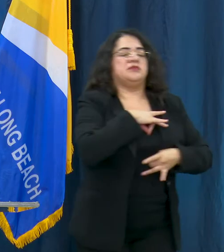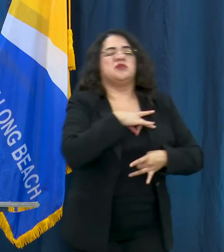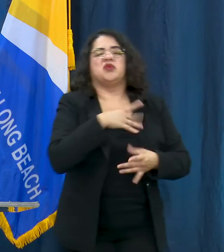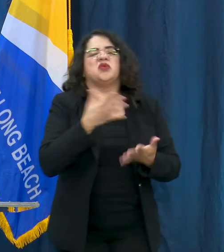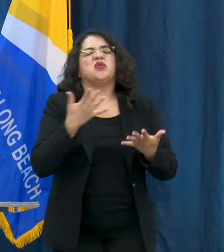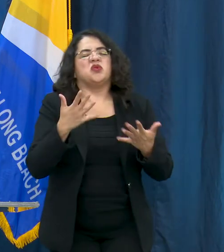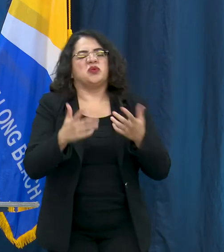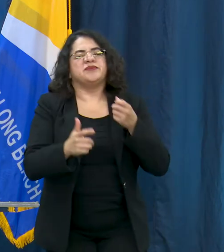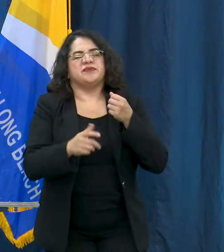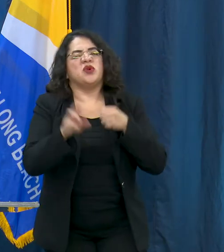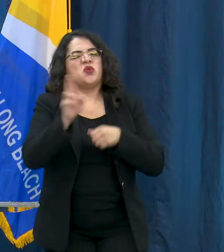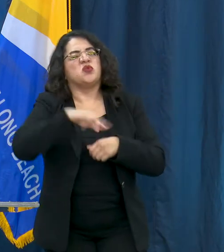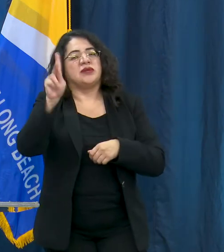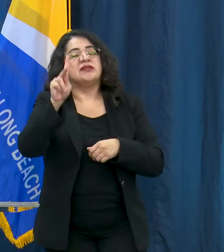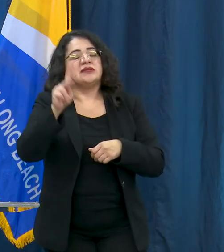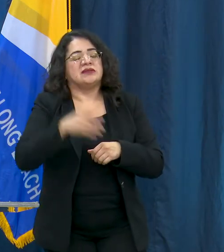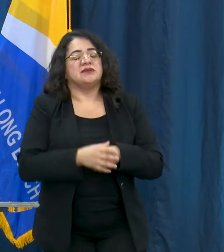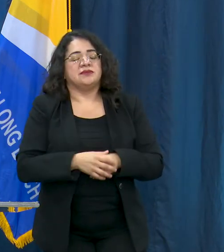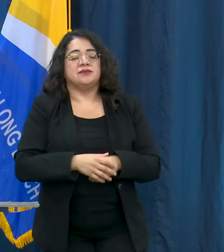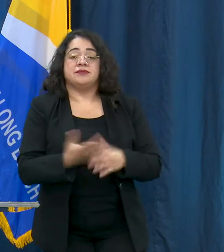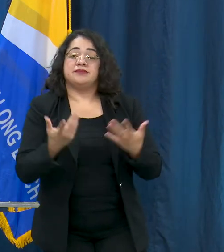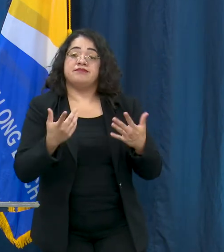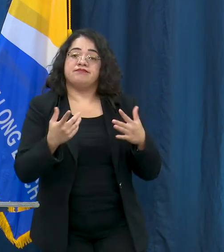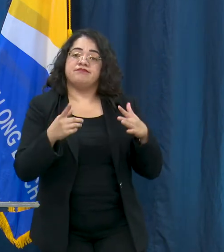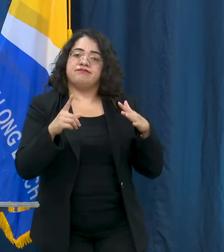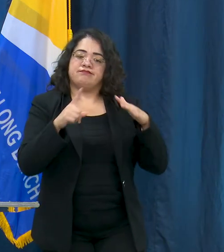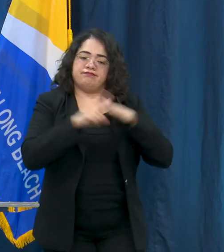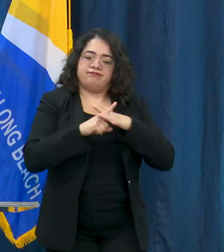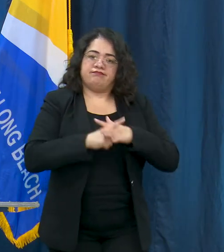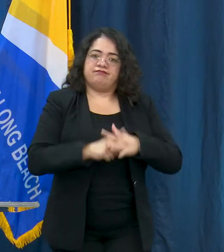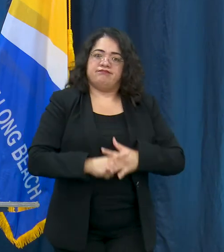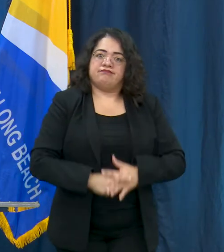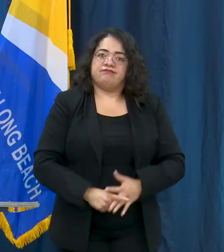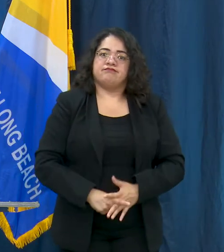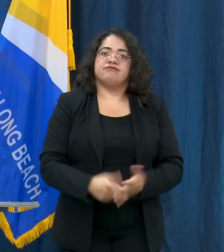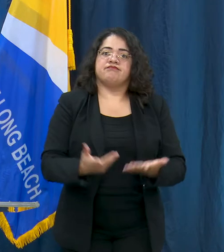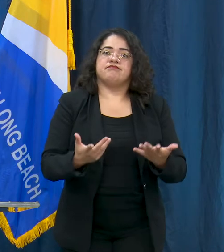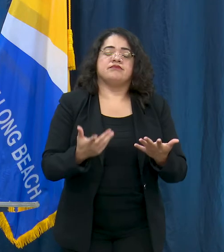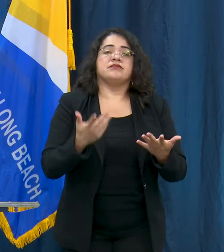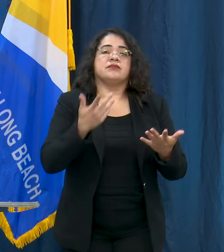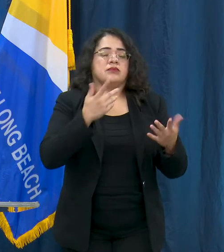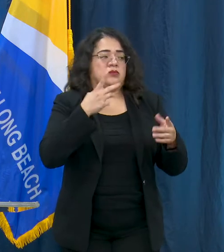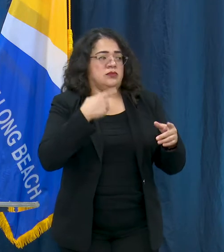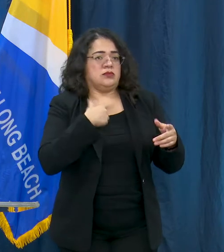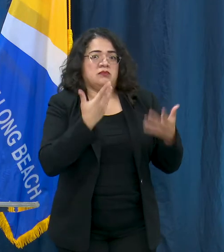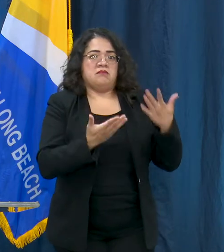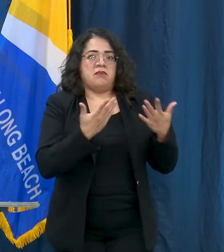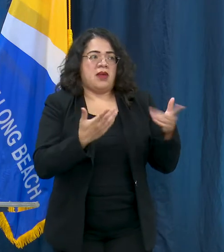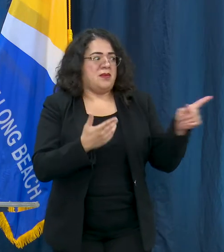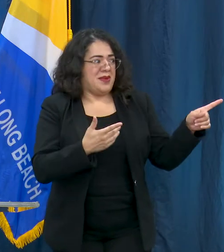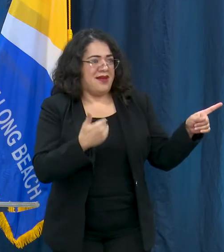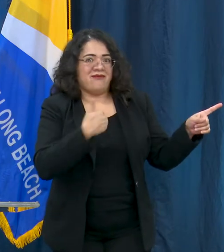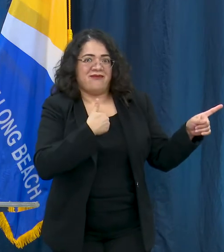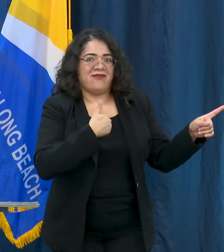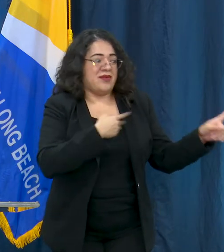have symptoms that could be COVID-19 or you've been in close contact with someone who has COVID-19,